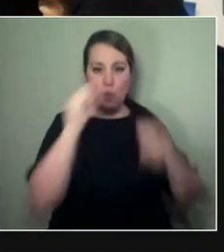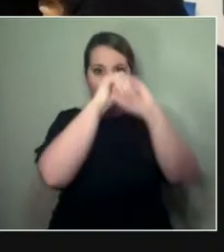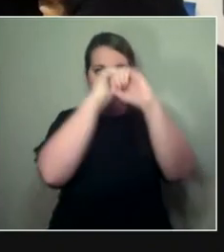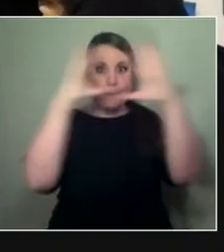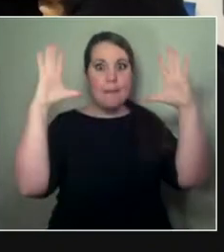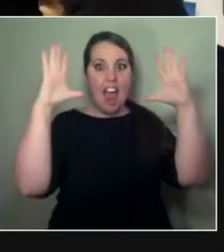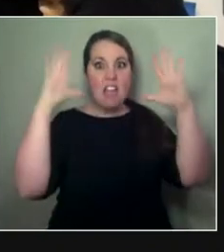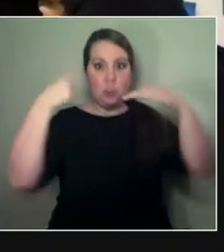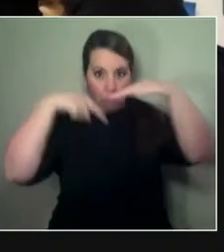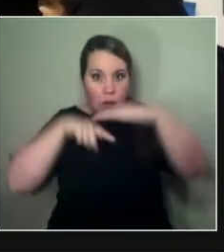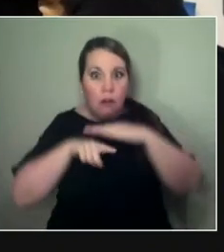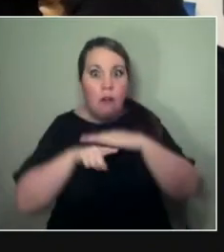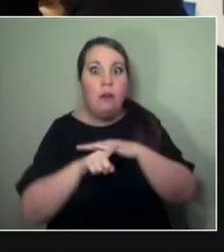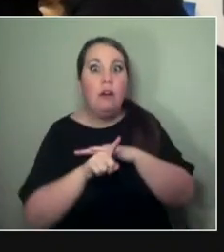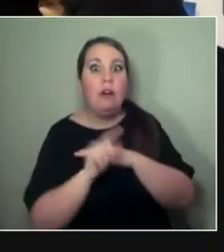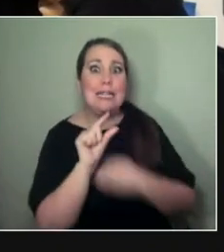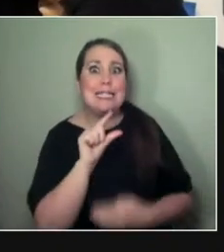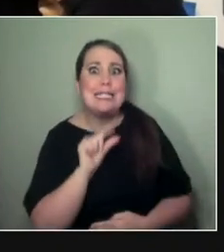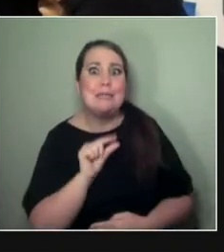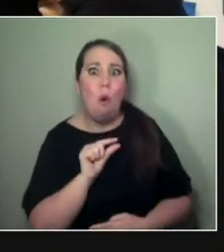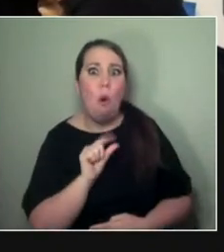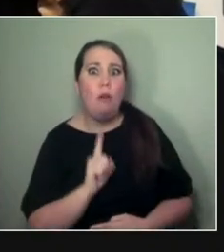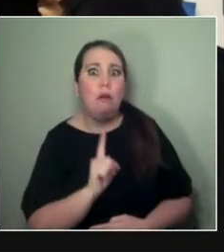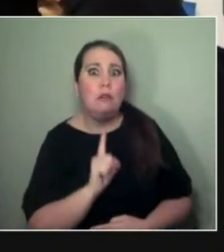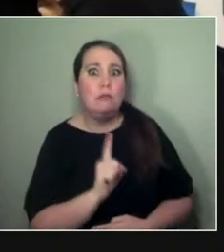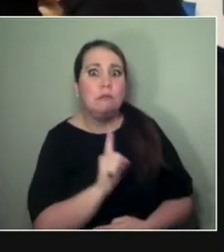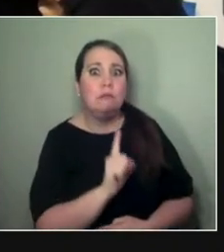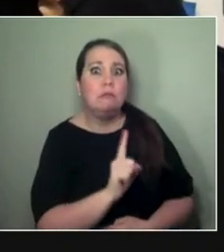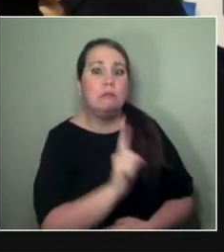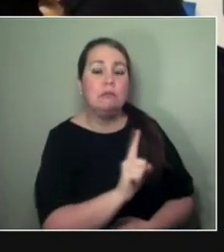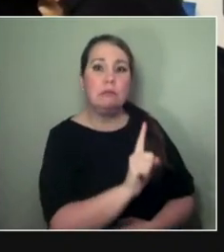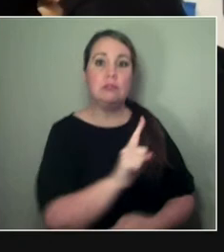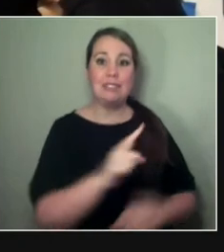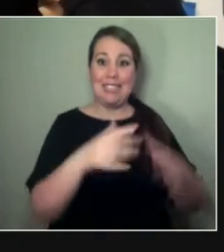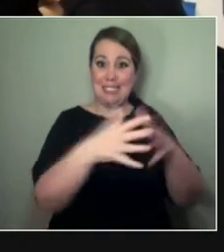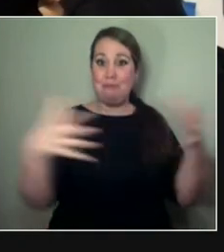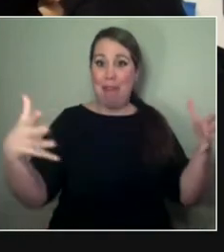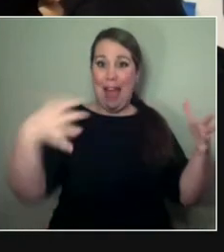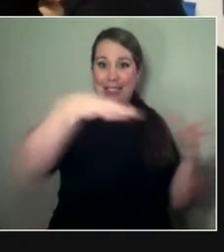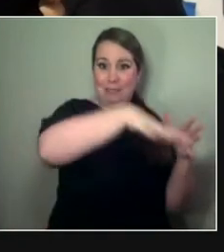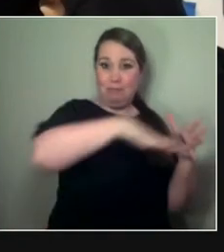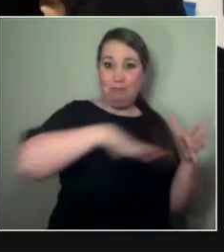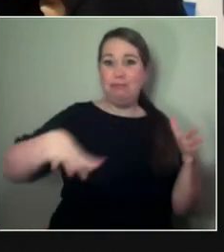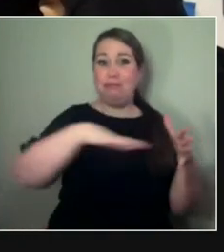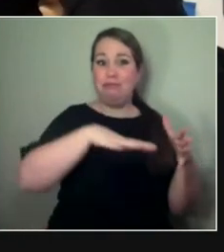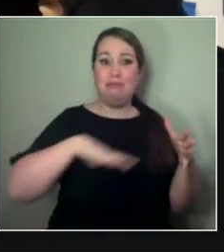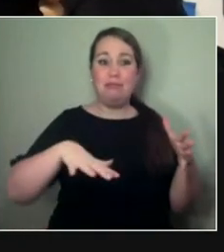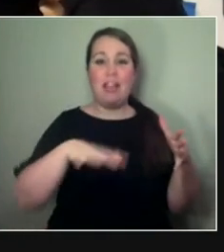with all of these appliances, and as audiences, you would kind of speak for them and speak with them and interact with